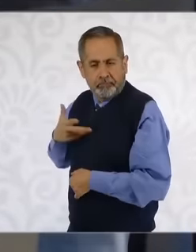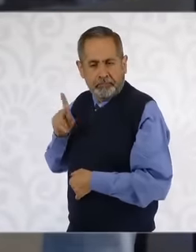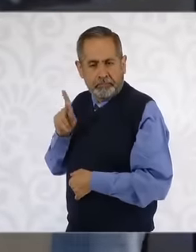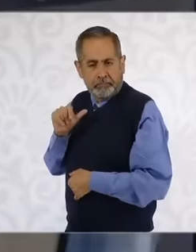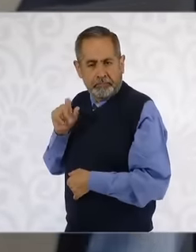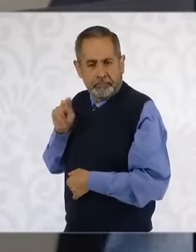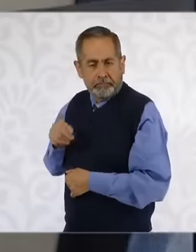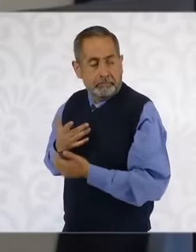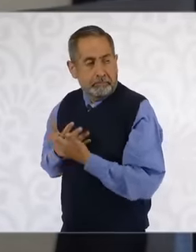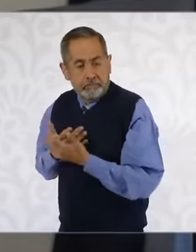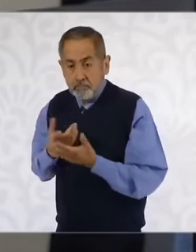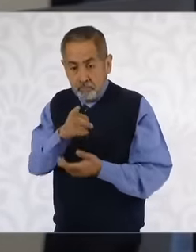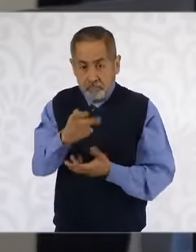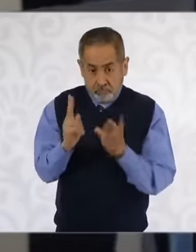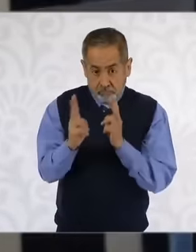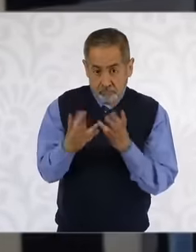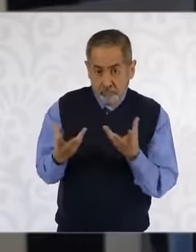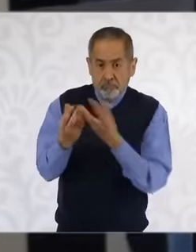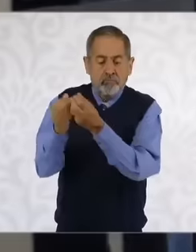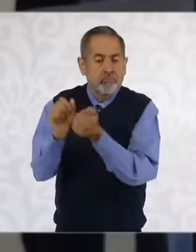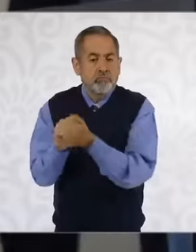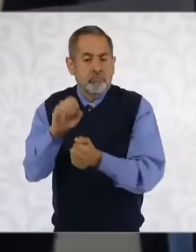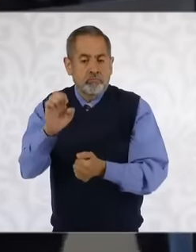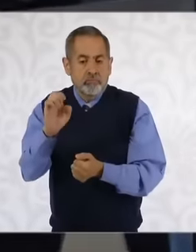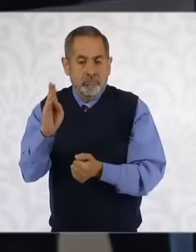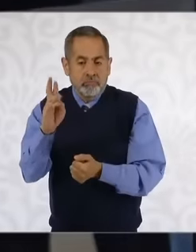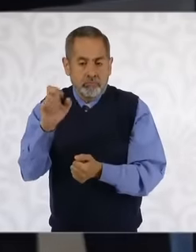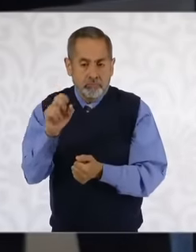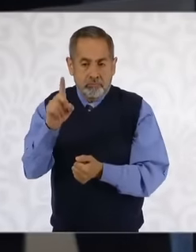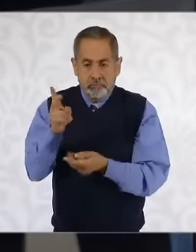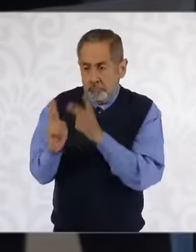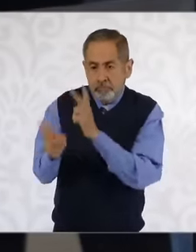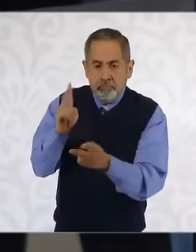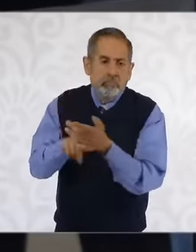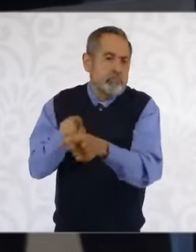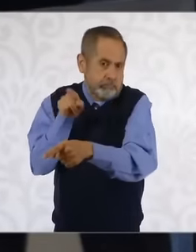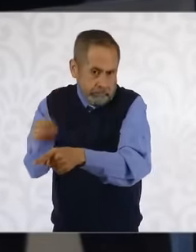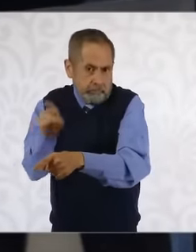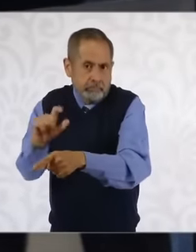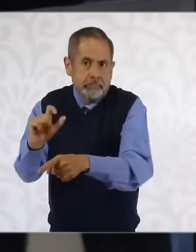spoke with Marcelo Brar, who was the one who finally last six-year term, well, he helped a lot on the issue of the